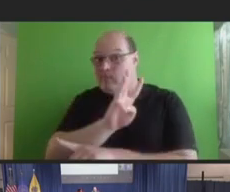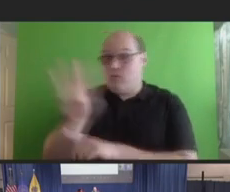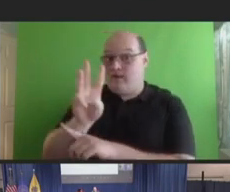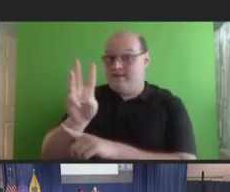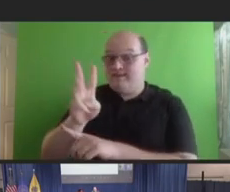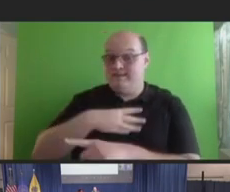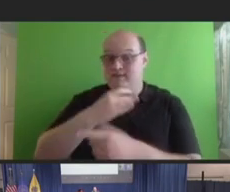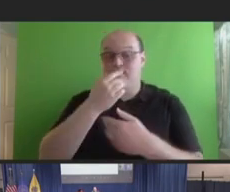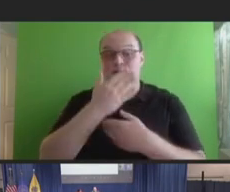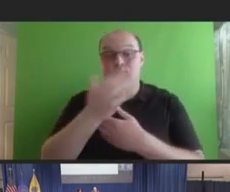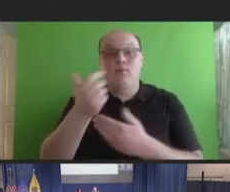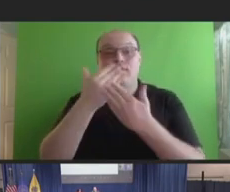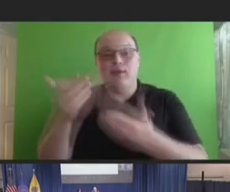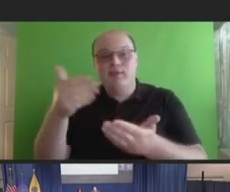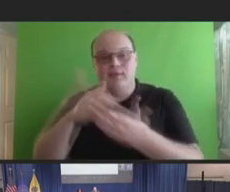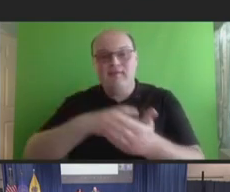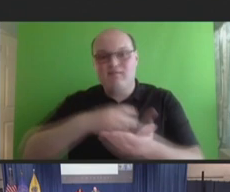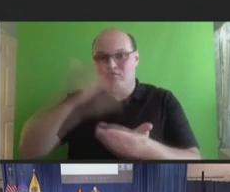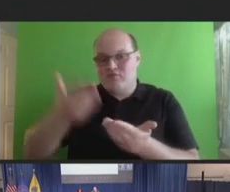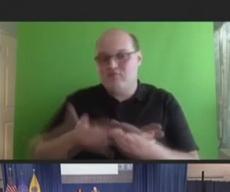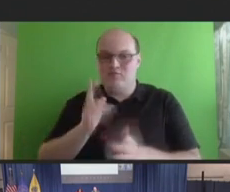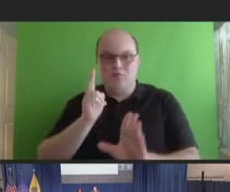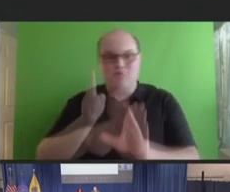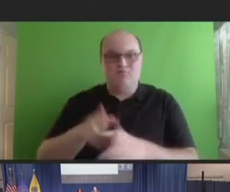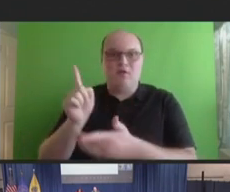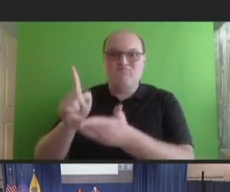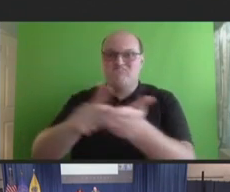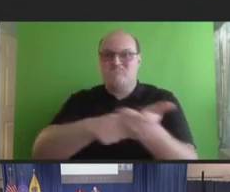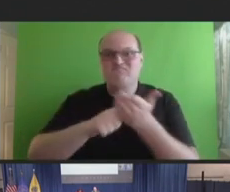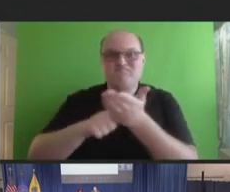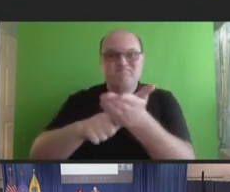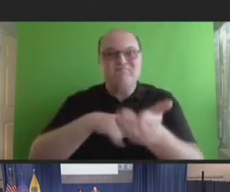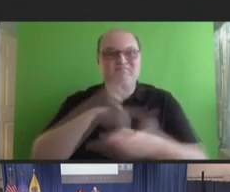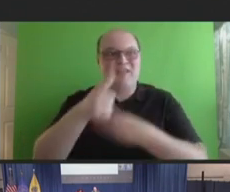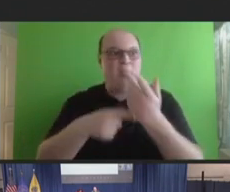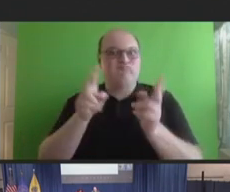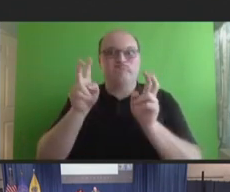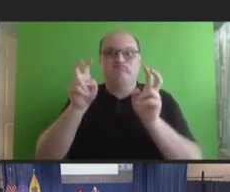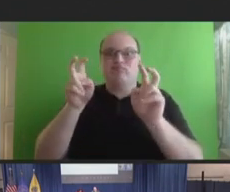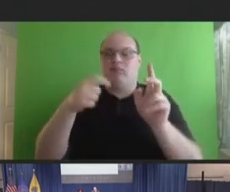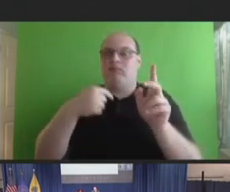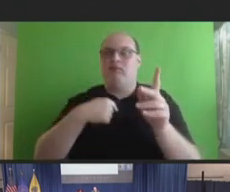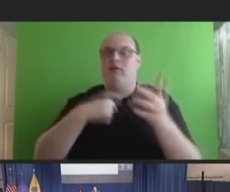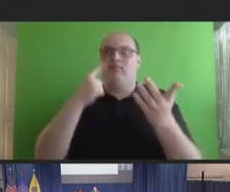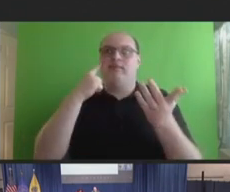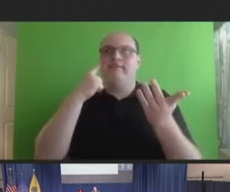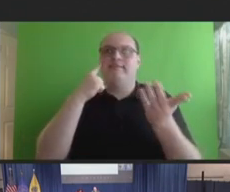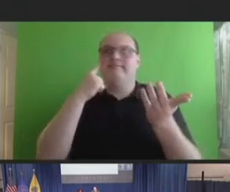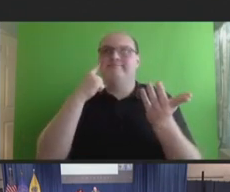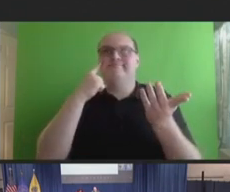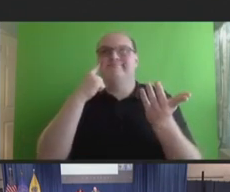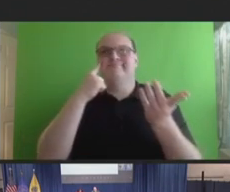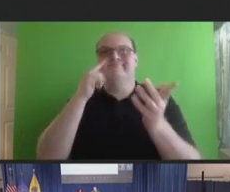again for the invitation to be here and to talk about a topic that I think is becoming